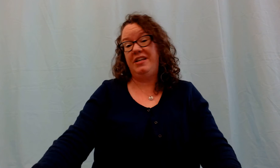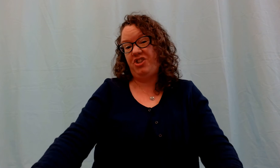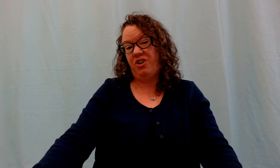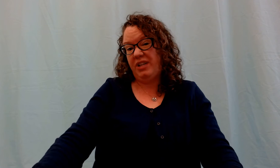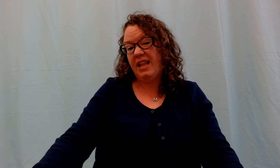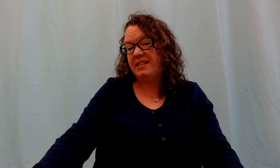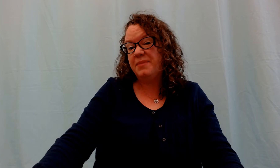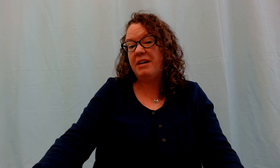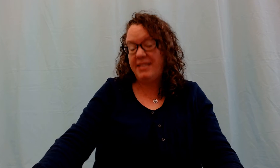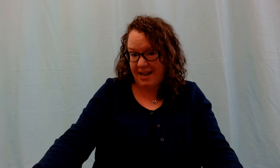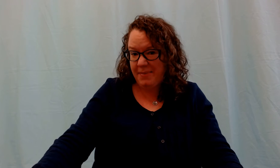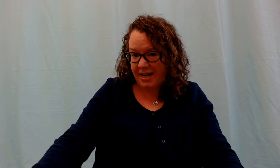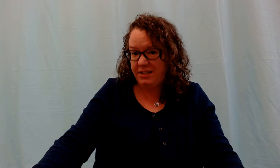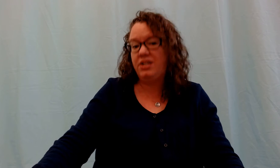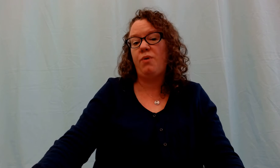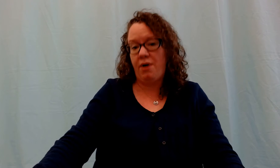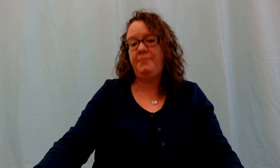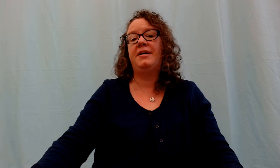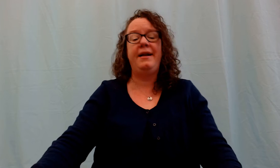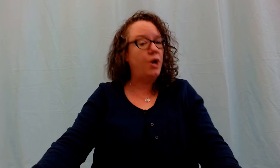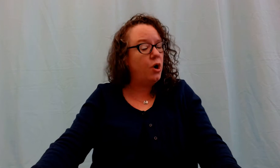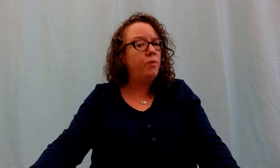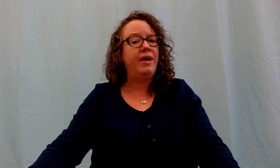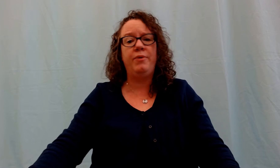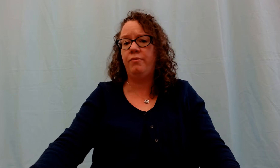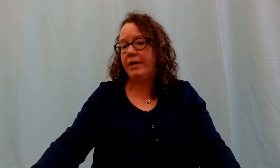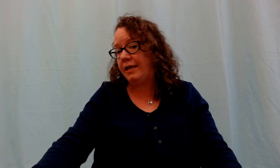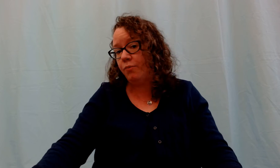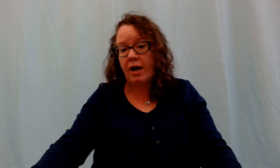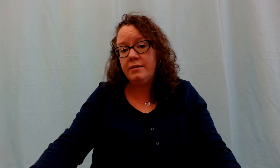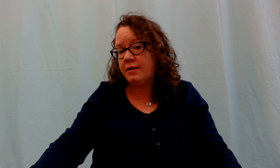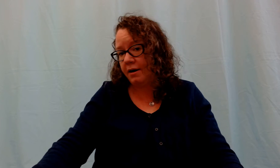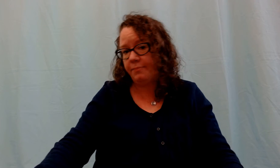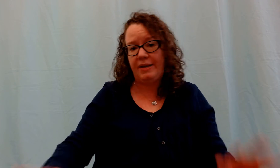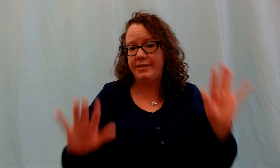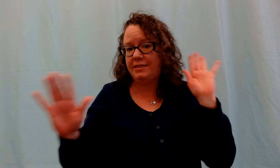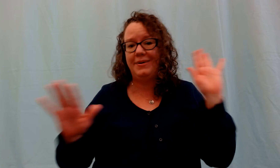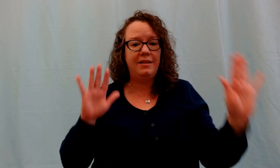This should only last about 10 minutes. Grown-ups I know that we really want our babies to be in